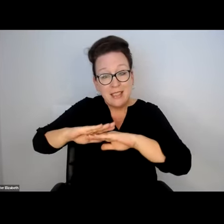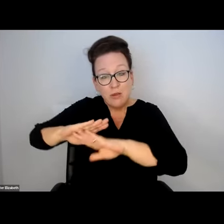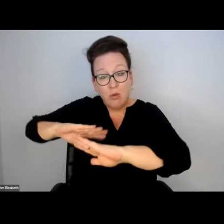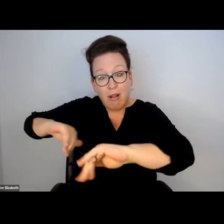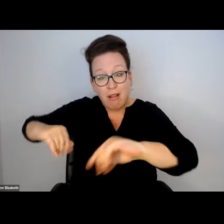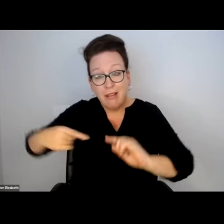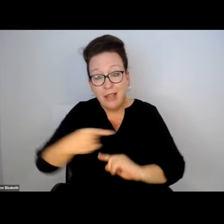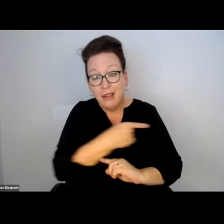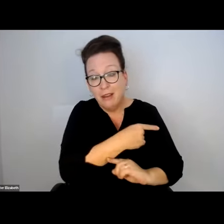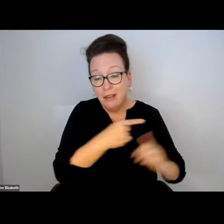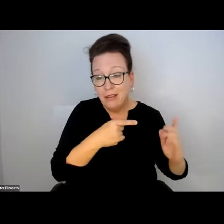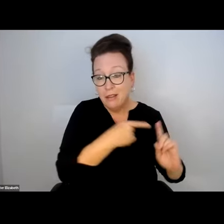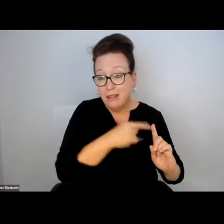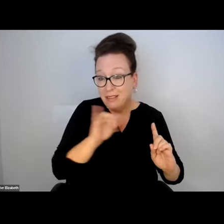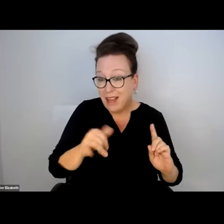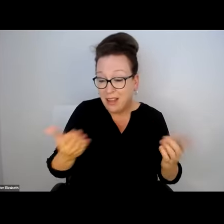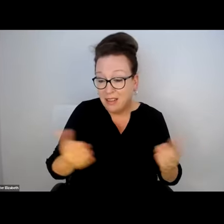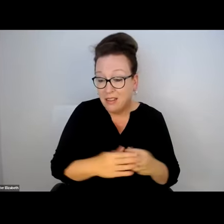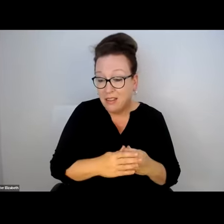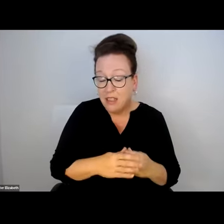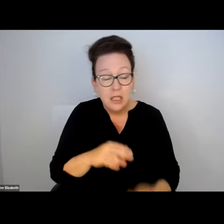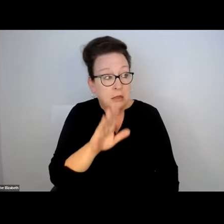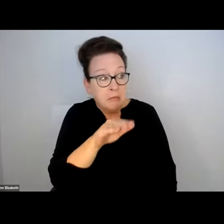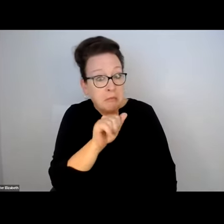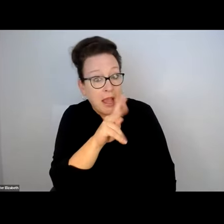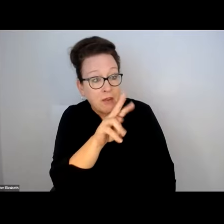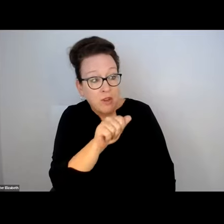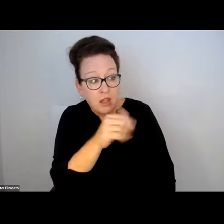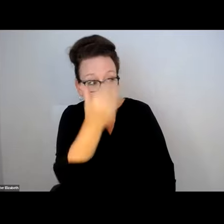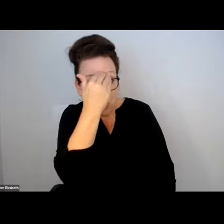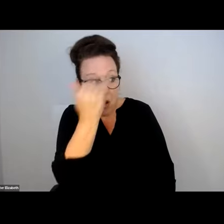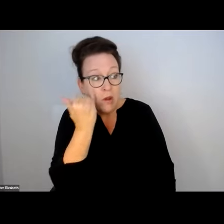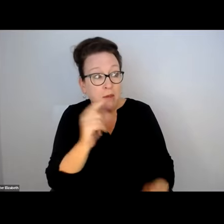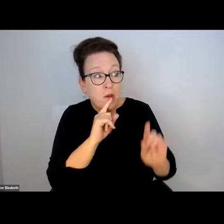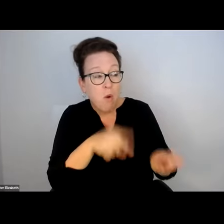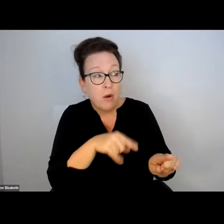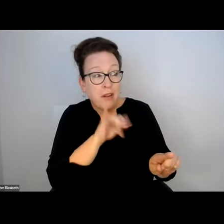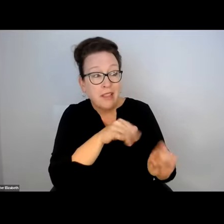REQUIREMENT FOR THEM TO DO IT.